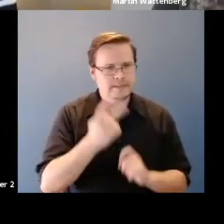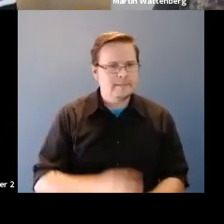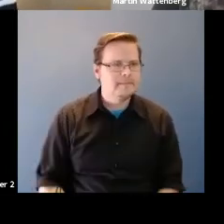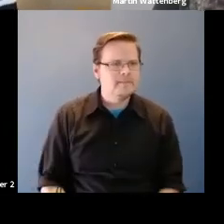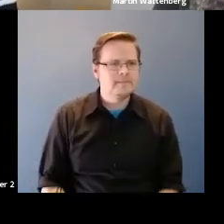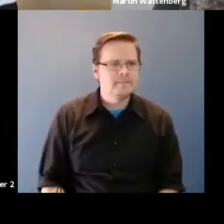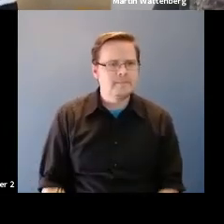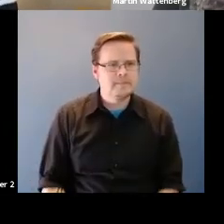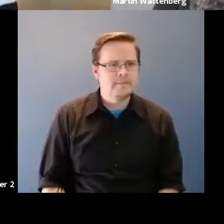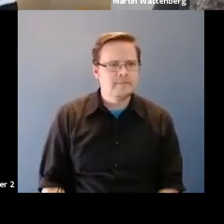Martin Wattenberg: update.